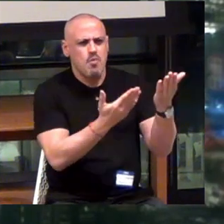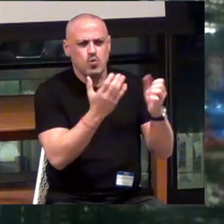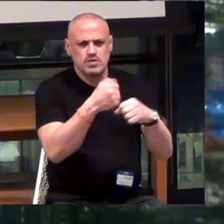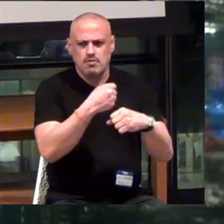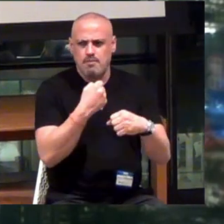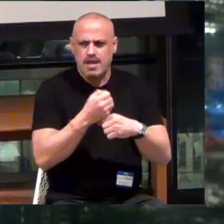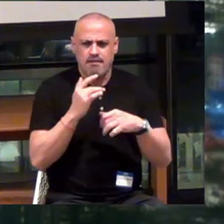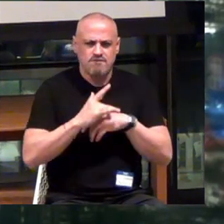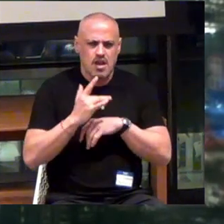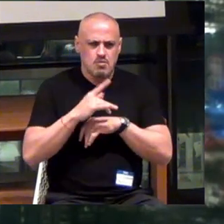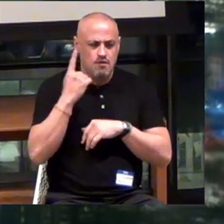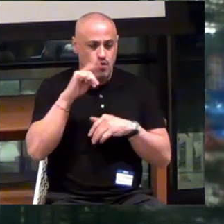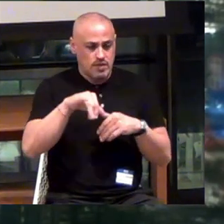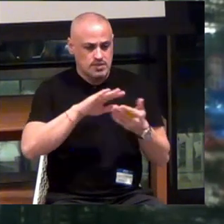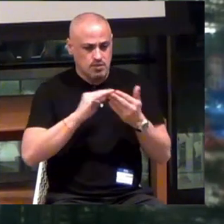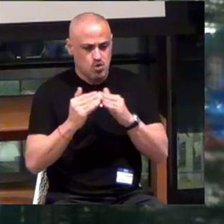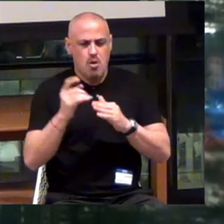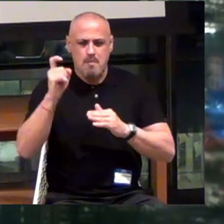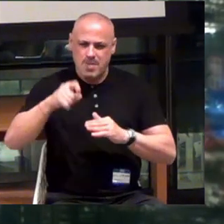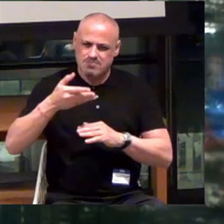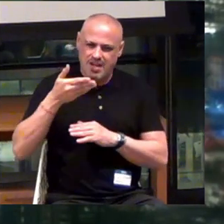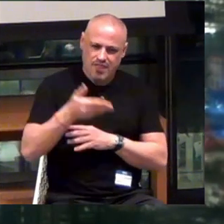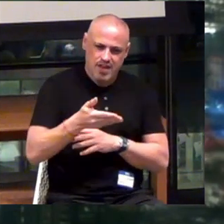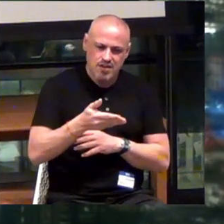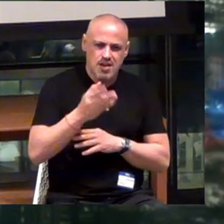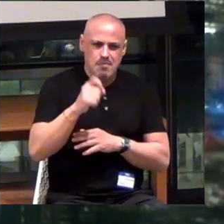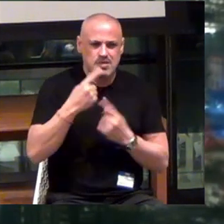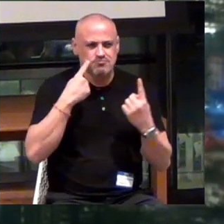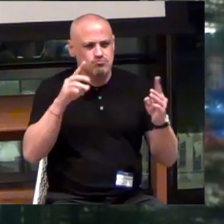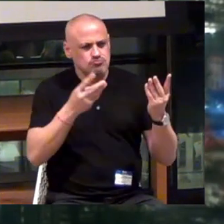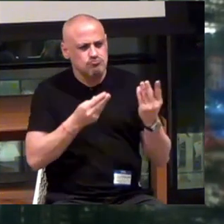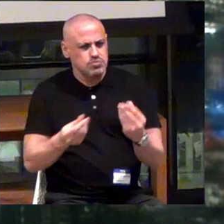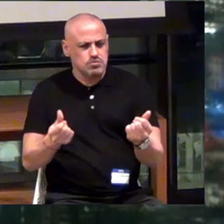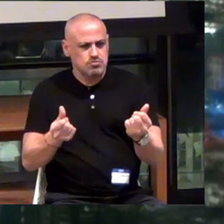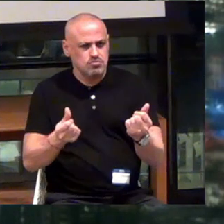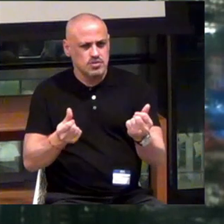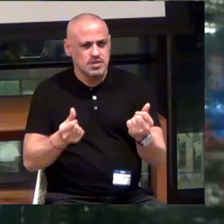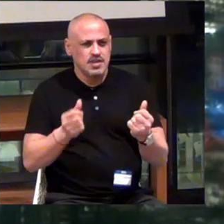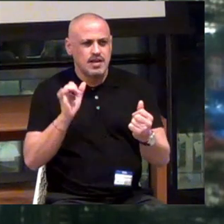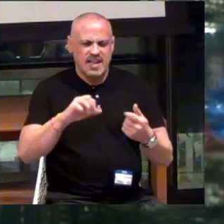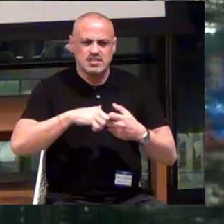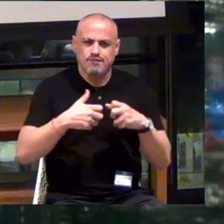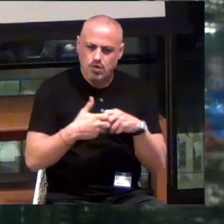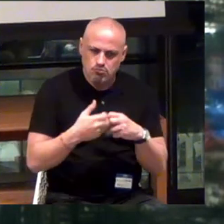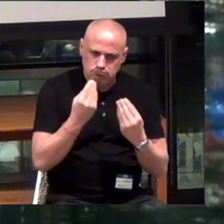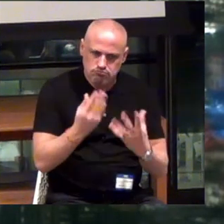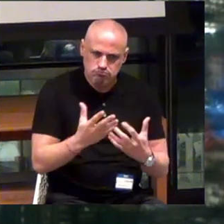available to this community -- must be there. And it must work flawlessly. That is difficult.